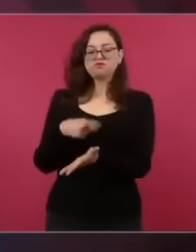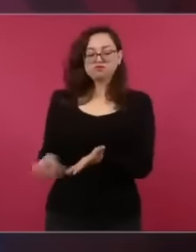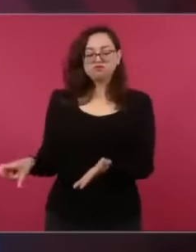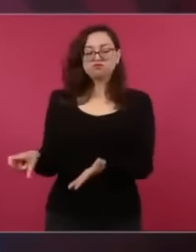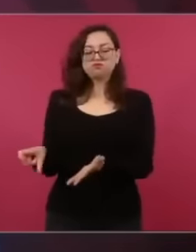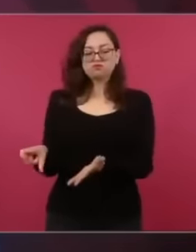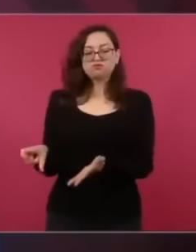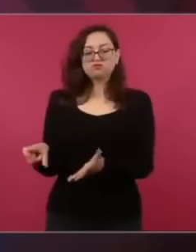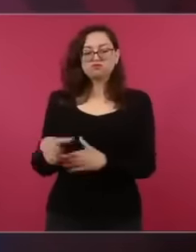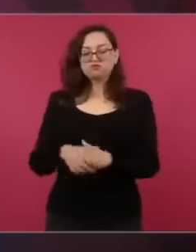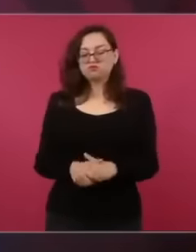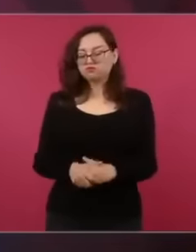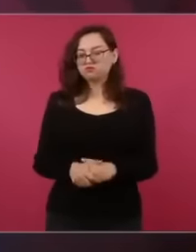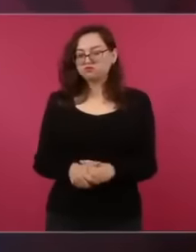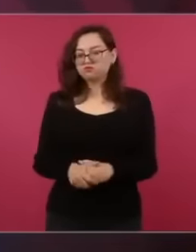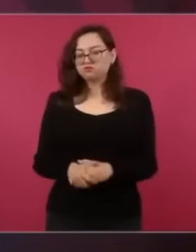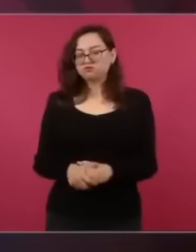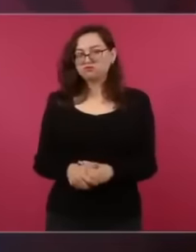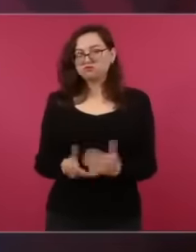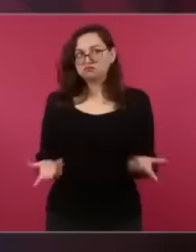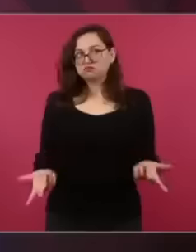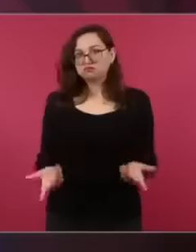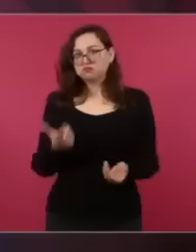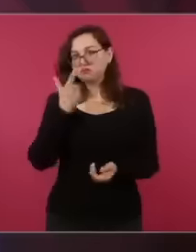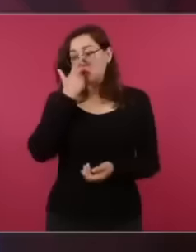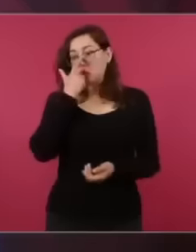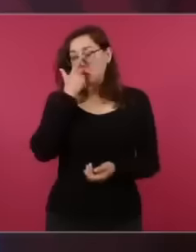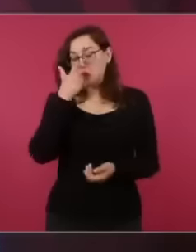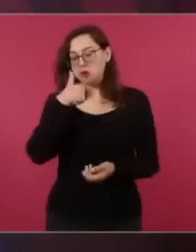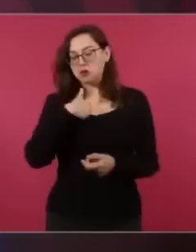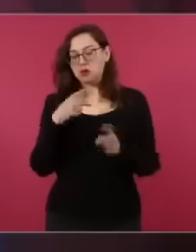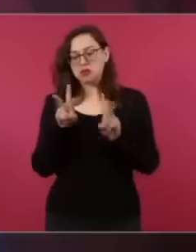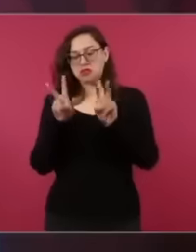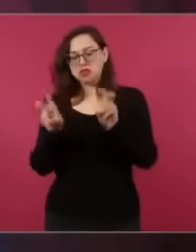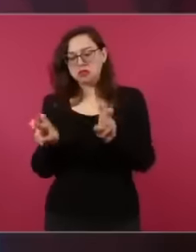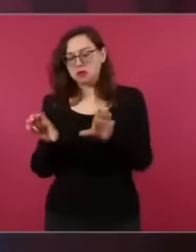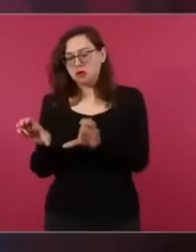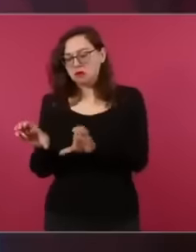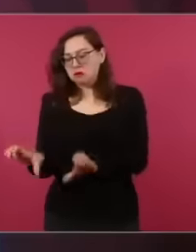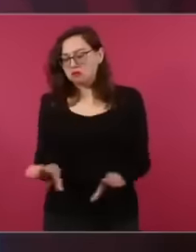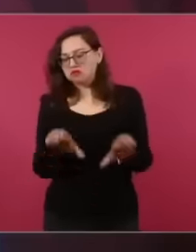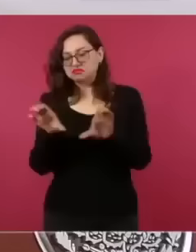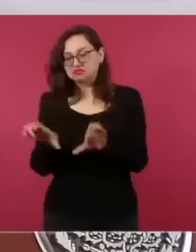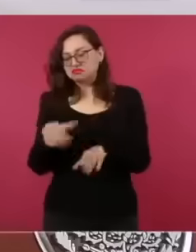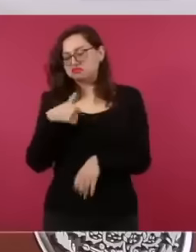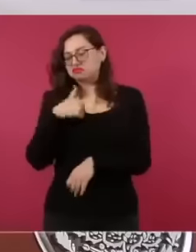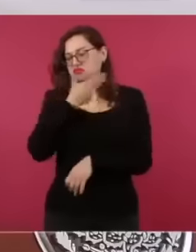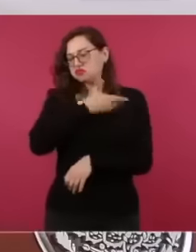Well I don't know anything about computers but I'm going to investigate who